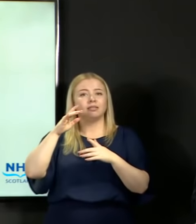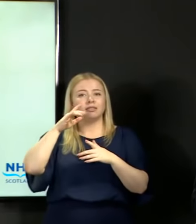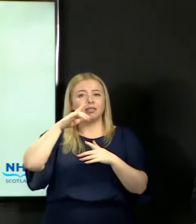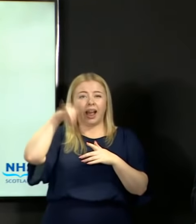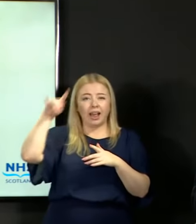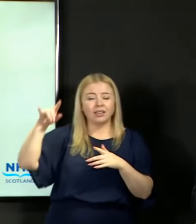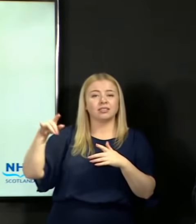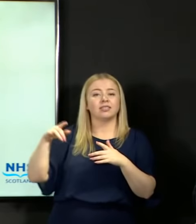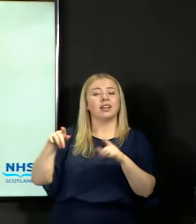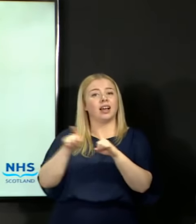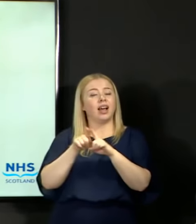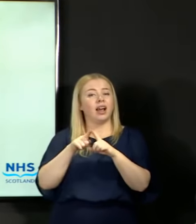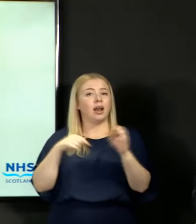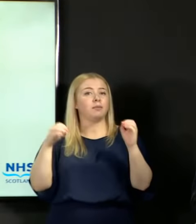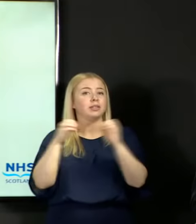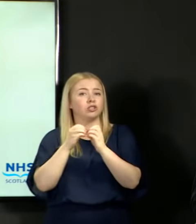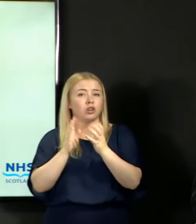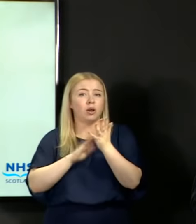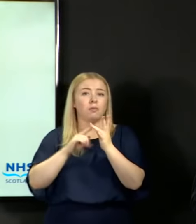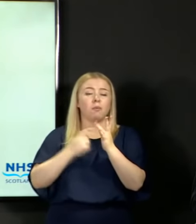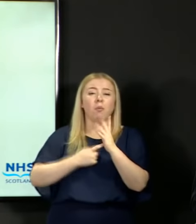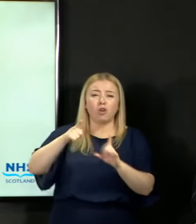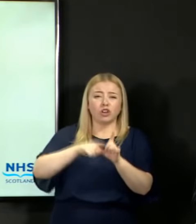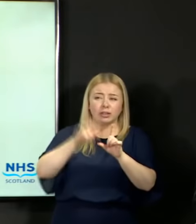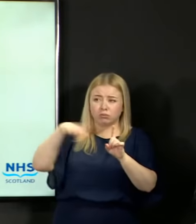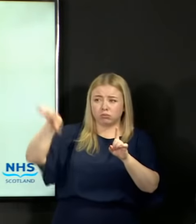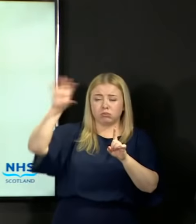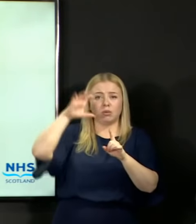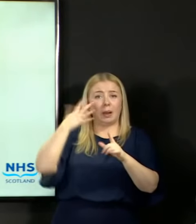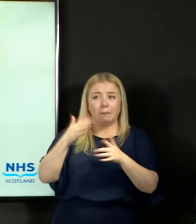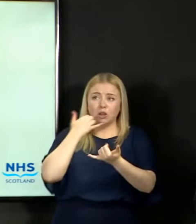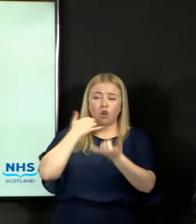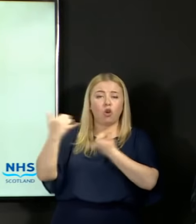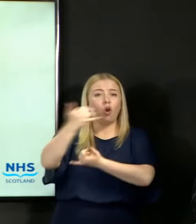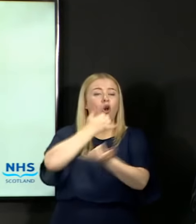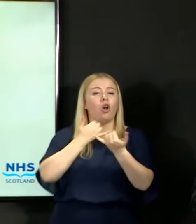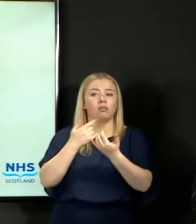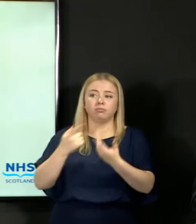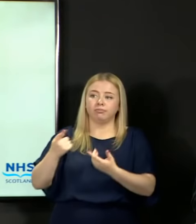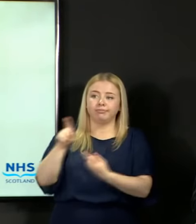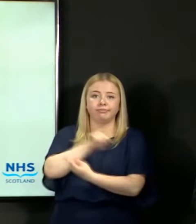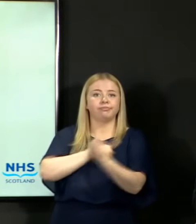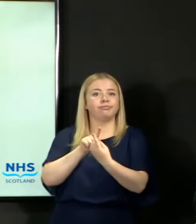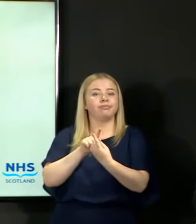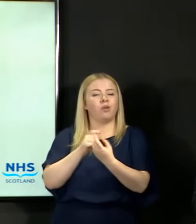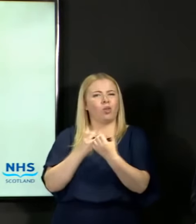And in all of the circumstances, there was a lot of enthusiasm for getting back into